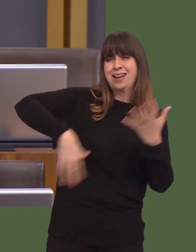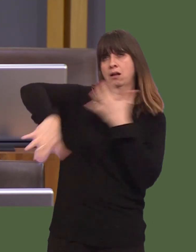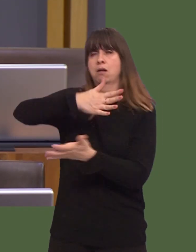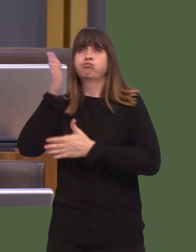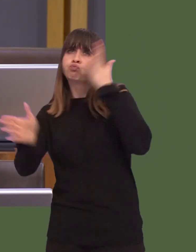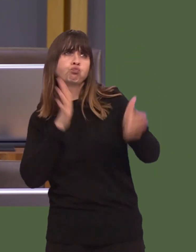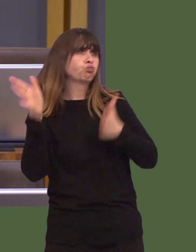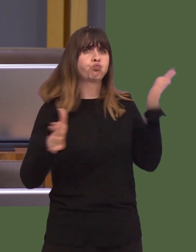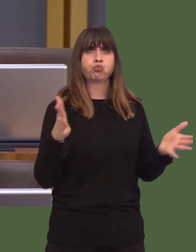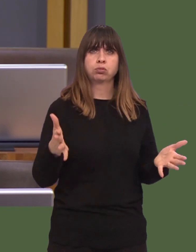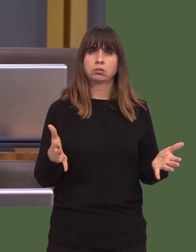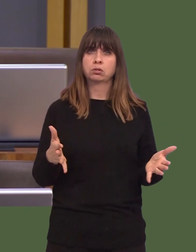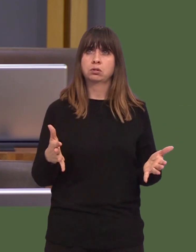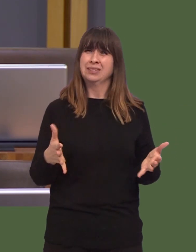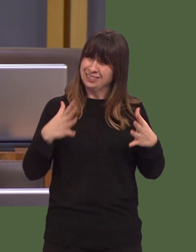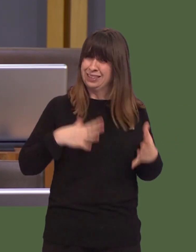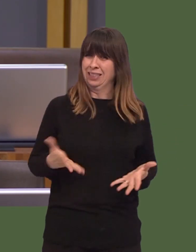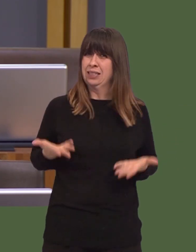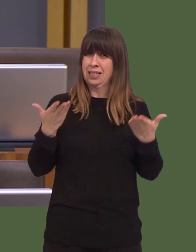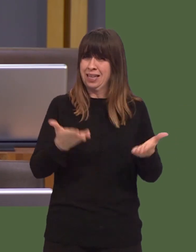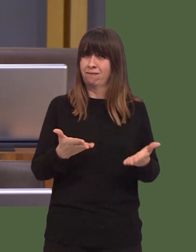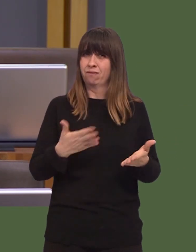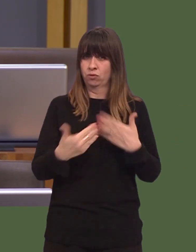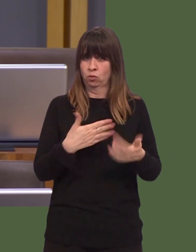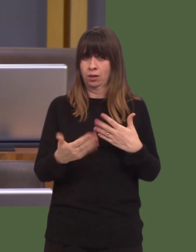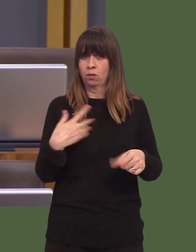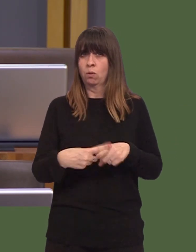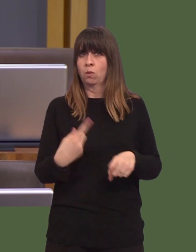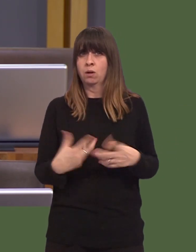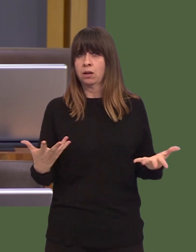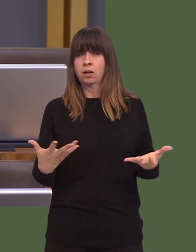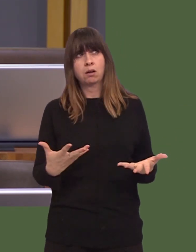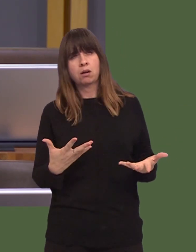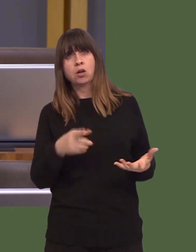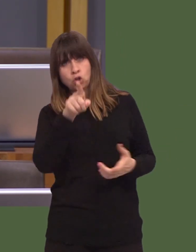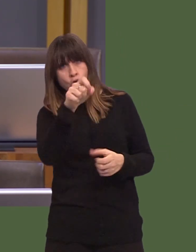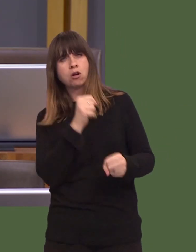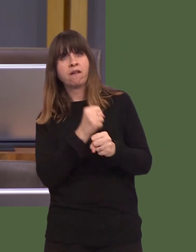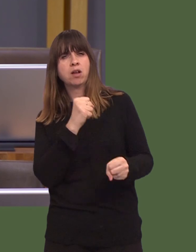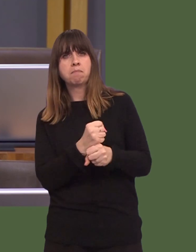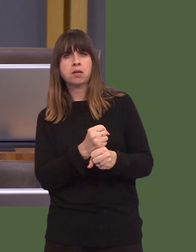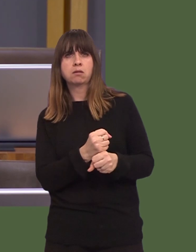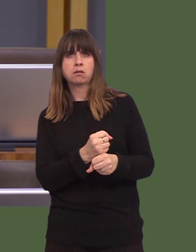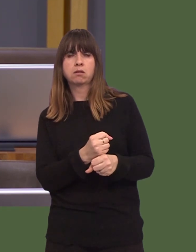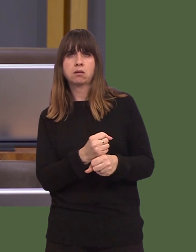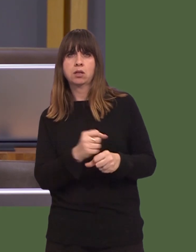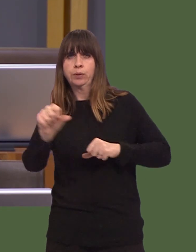if we can't provide for such basic needs? First Minister, what is your Government doing to eliminate waiting time for wheelchairs